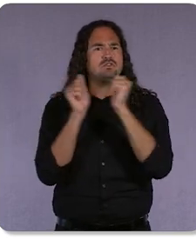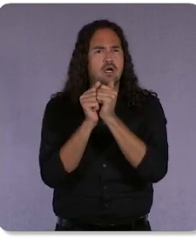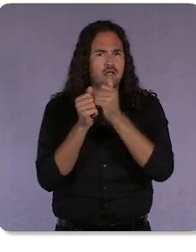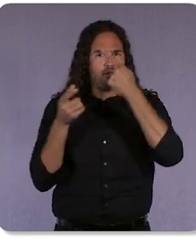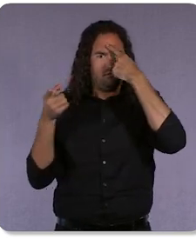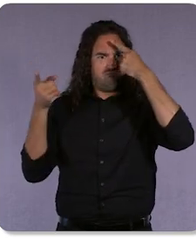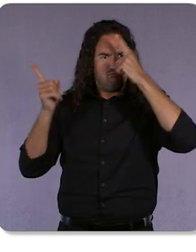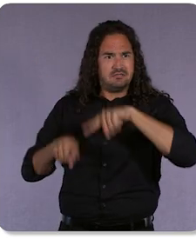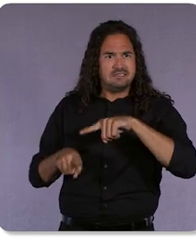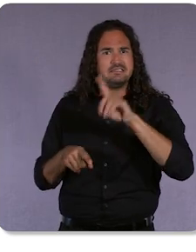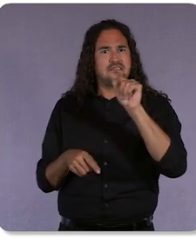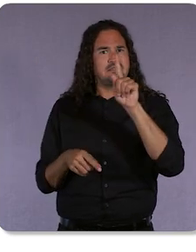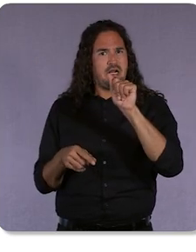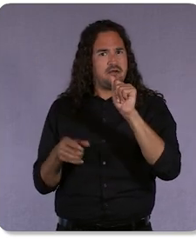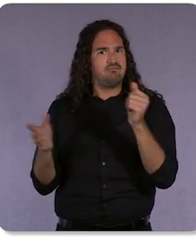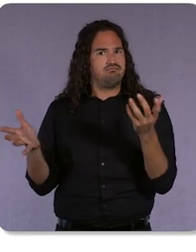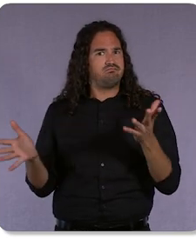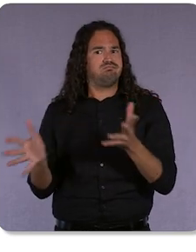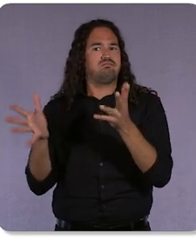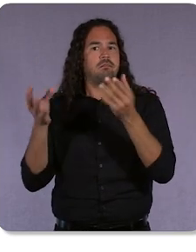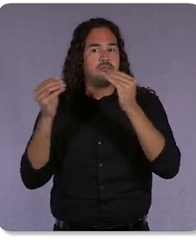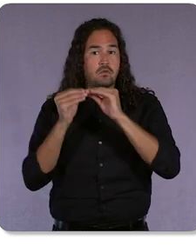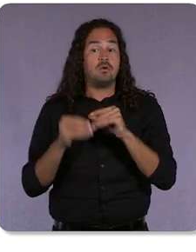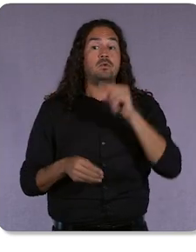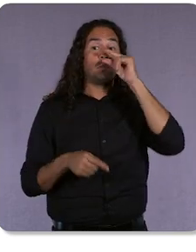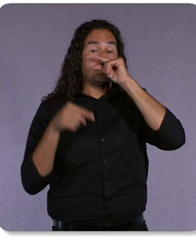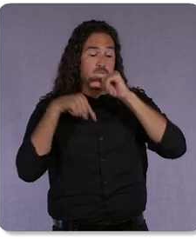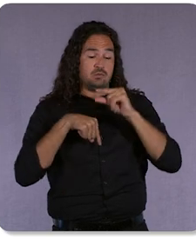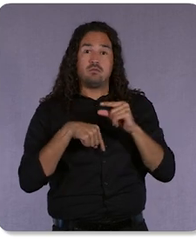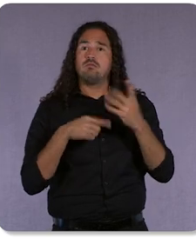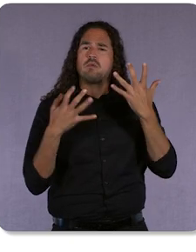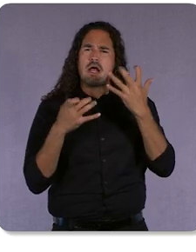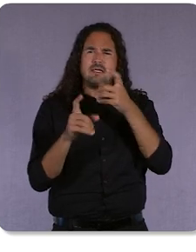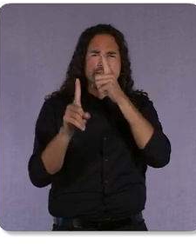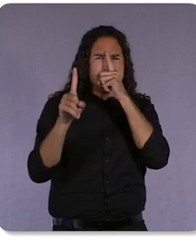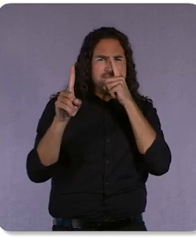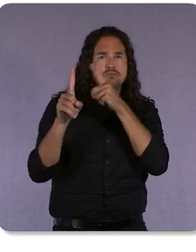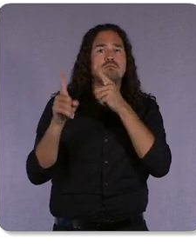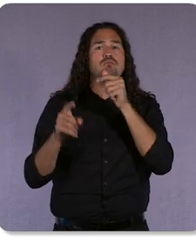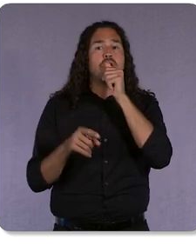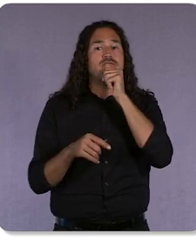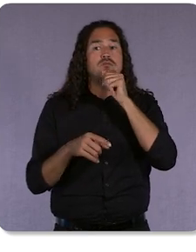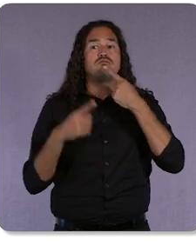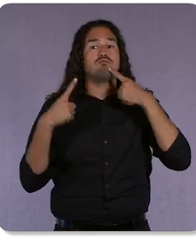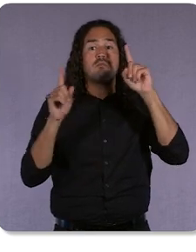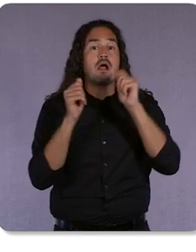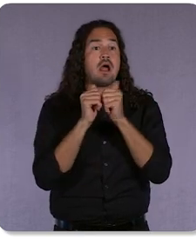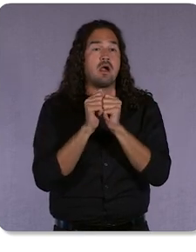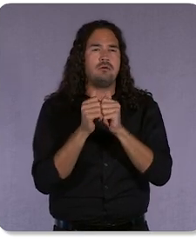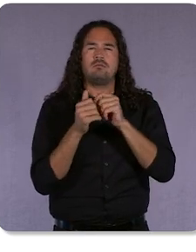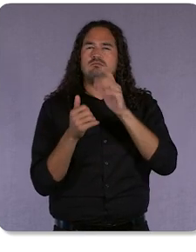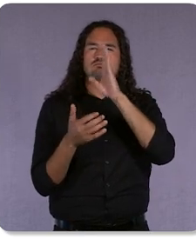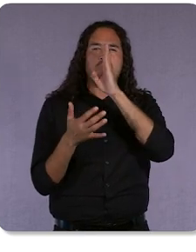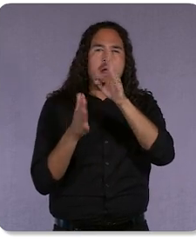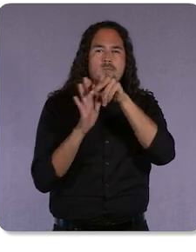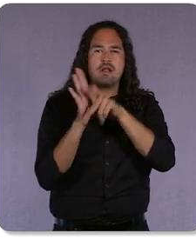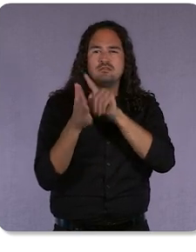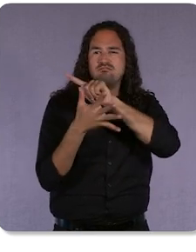At Google, we can get privacy right by sticking to a handful of straightforward principles for our users: We never sell your personal information.